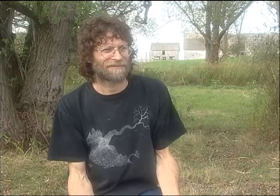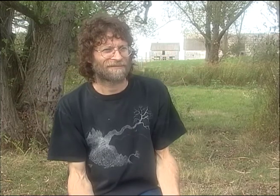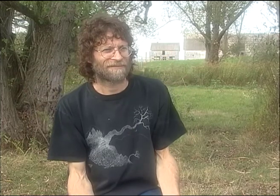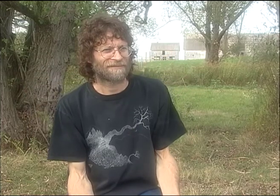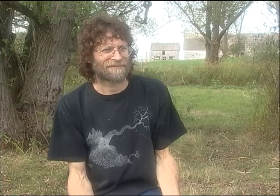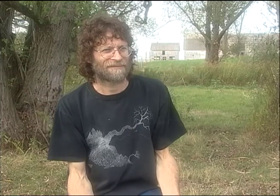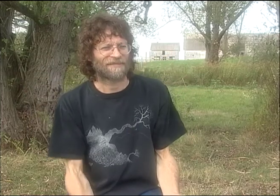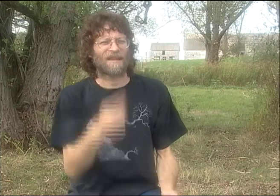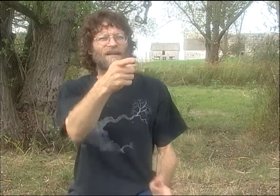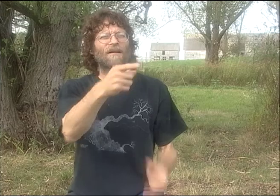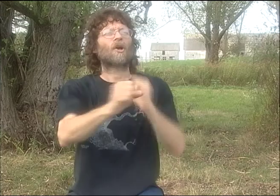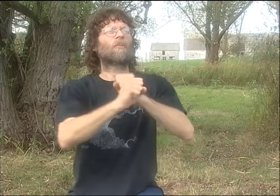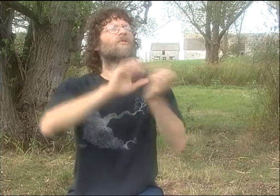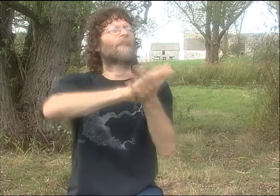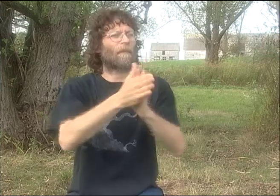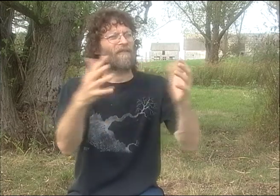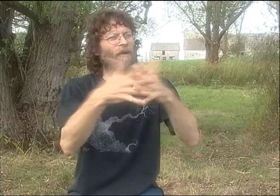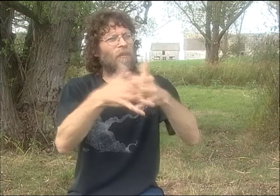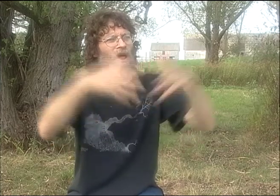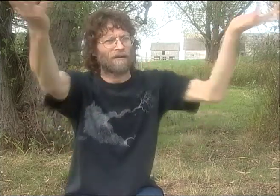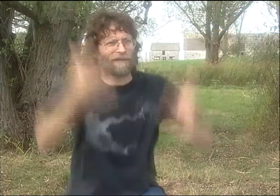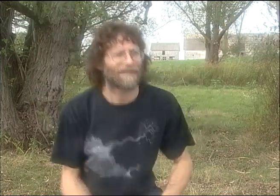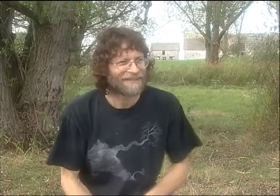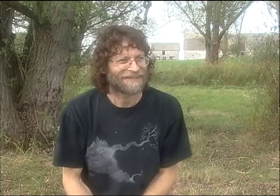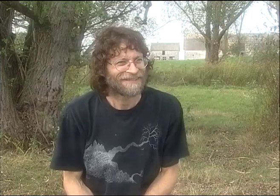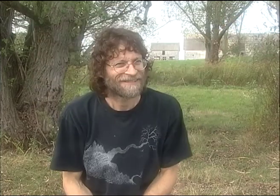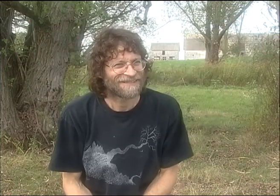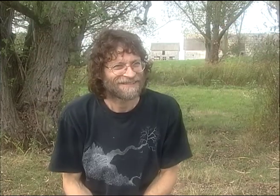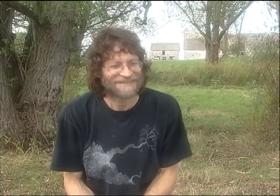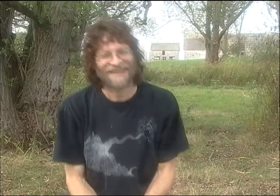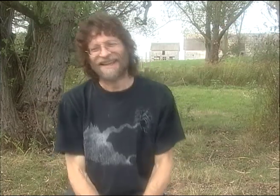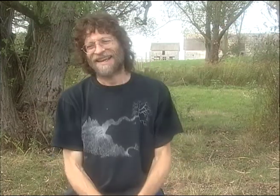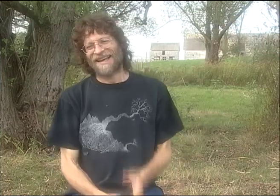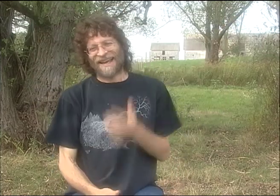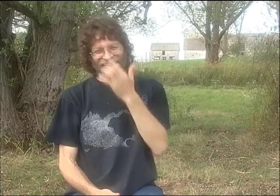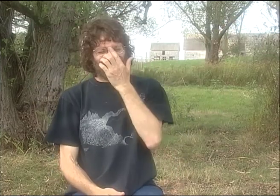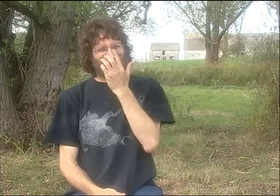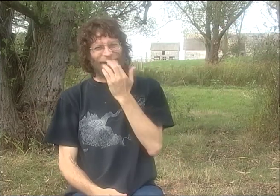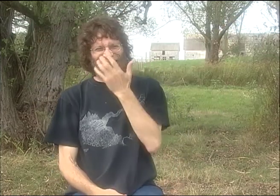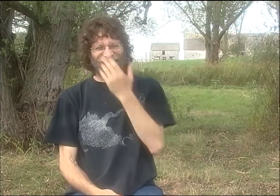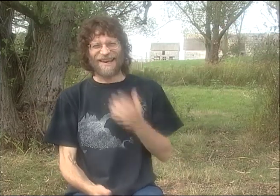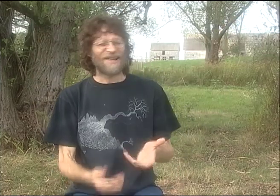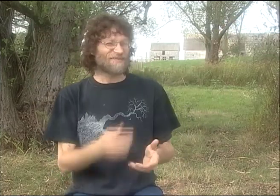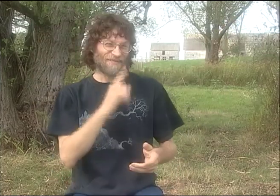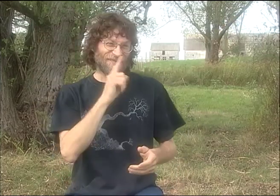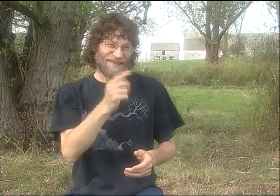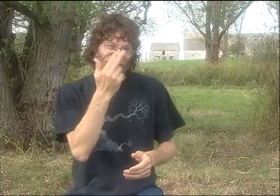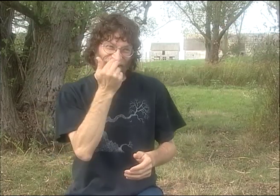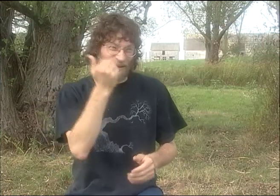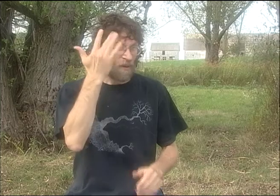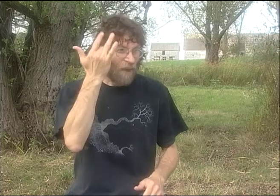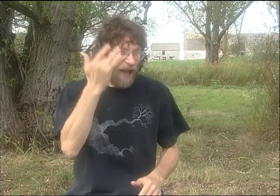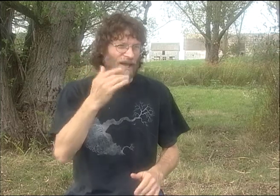AND A COMMERCIAL ON THE ONE IN THE MIDDLE. AND THEN AFTER THE COMMERCIAL WAS DONE, A FOOTBALL GAME CAME ON.